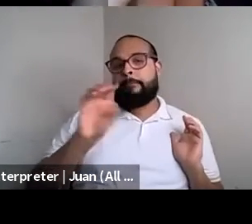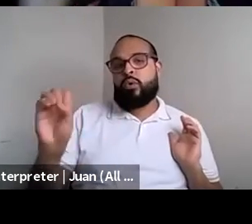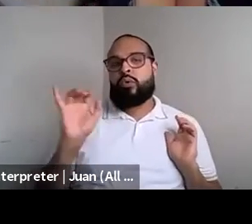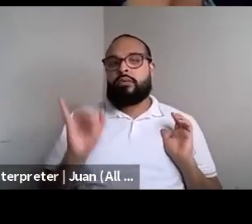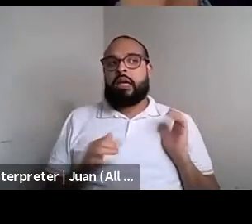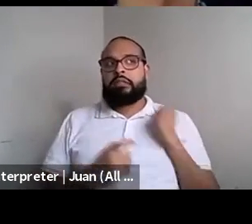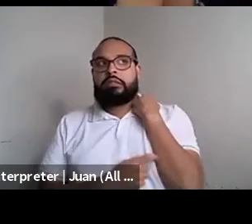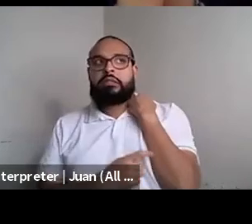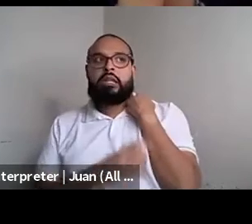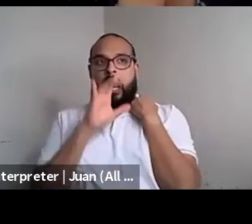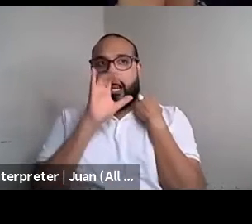Nahshon Anderson: That so yeah